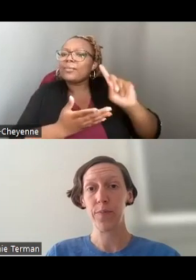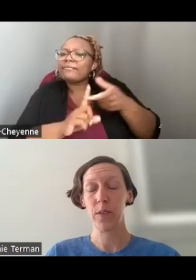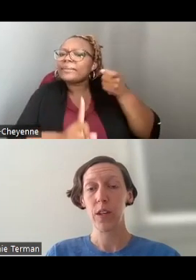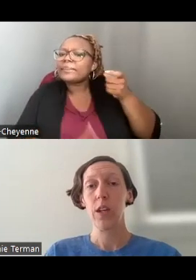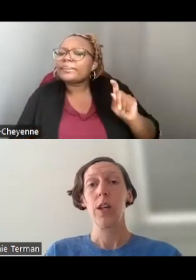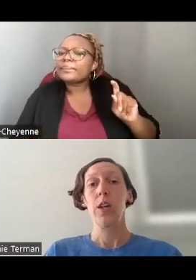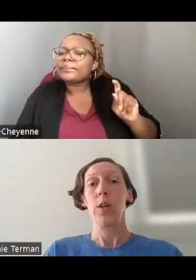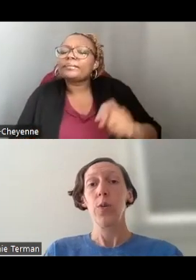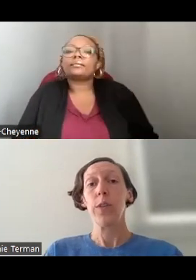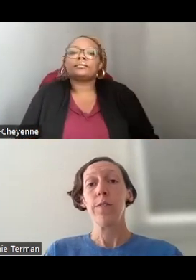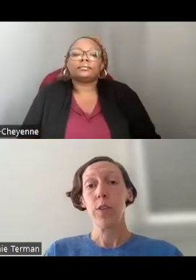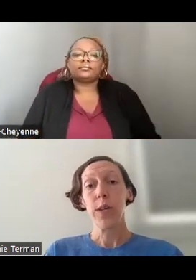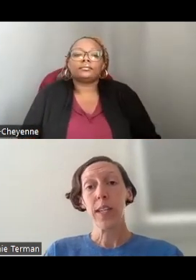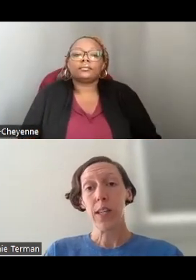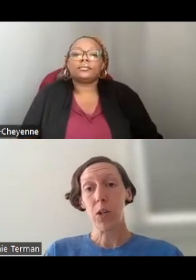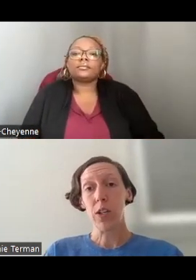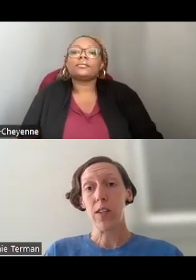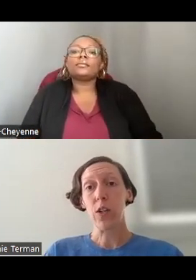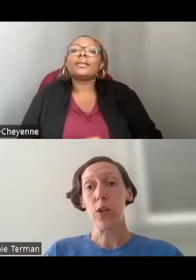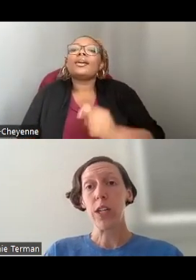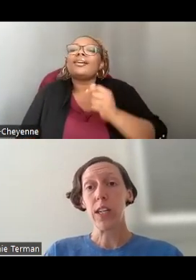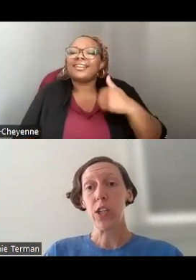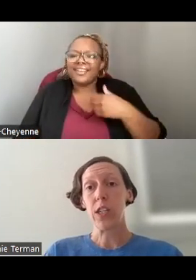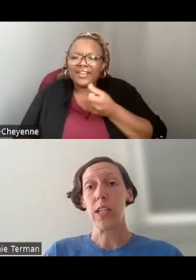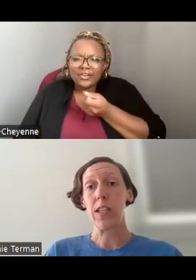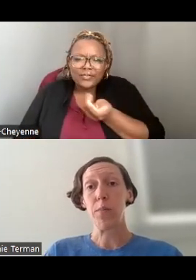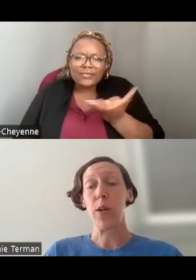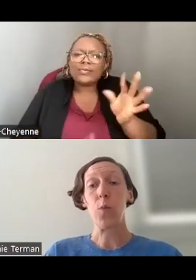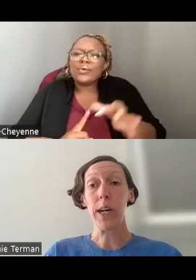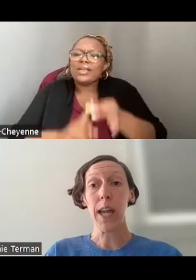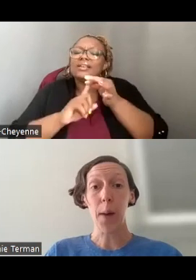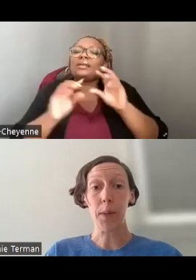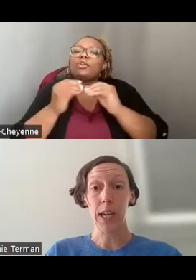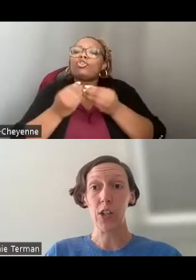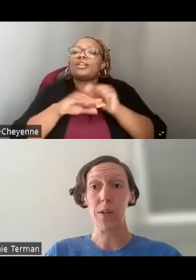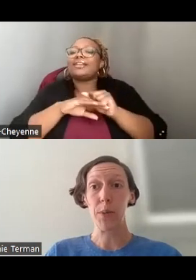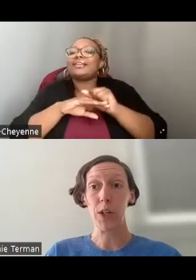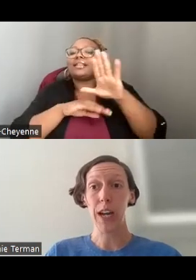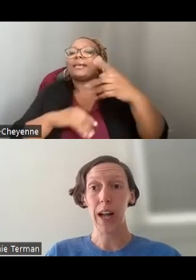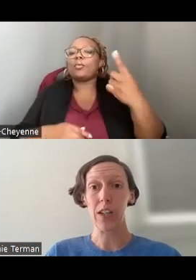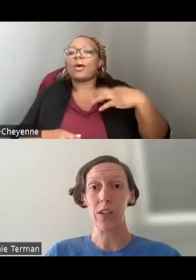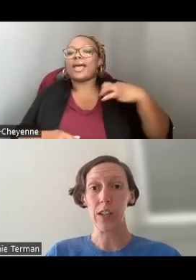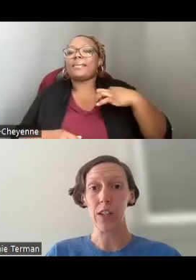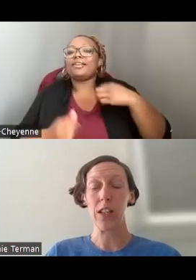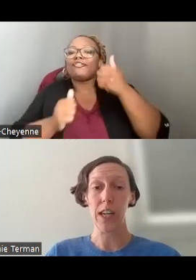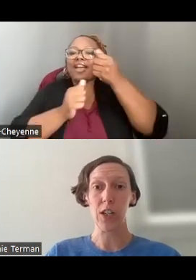WITH FEW EXCEPTIONS AN ORGANIZATION CAN SUBMIT ONE APPLICATION PER CALENDAR YEAR TO THE NATIONAL